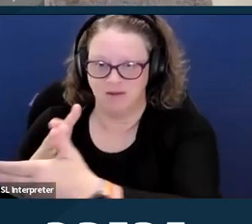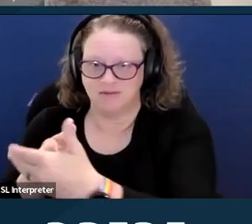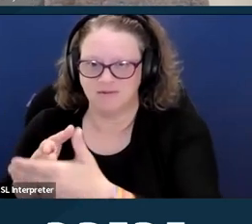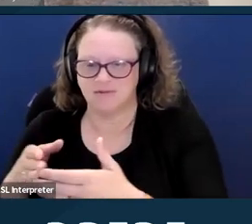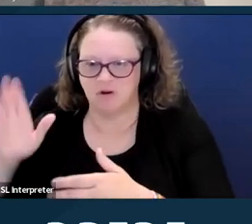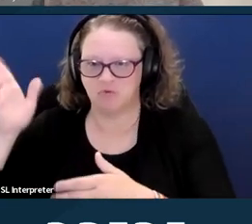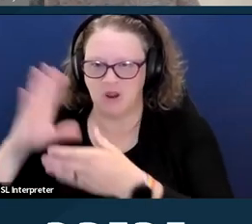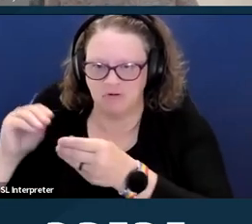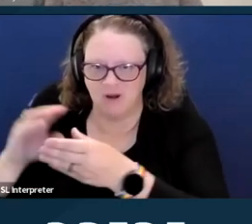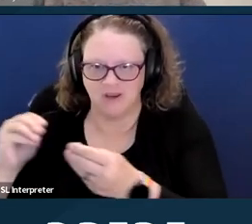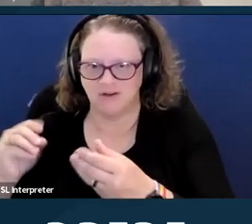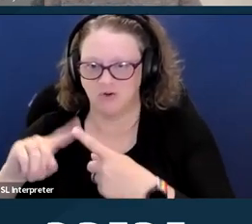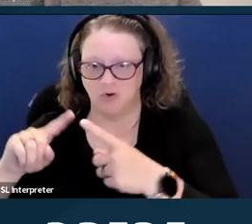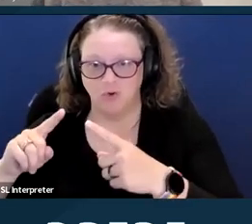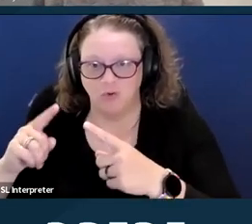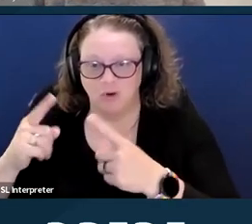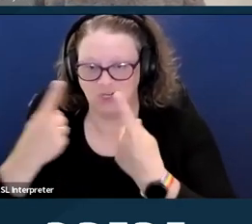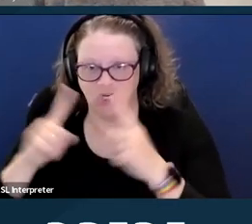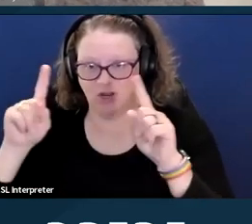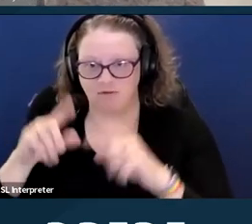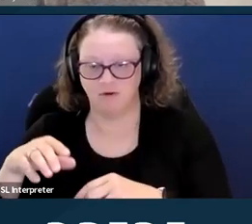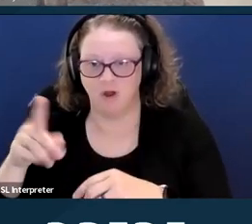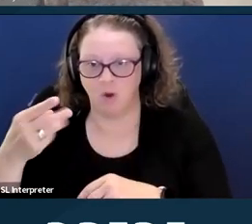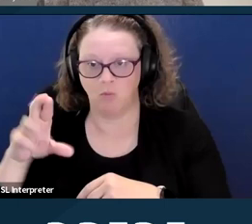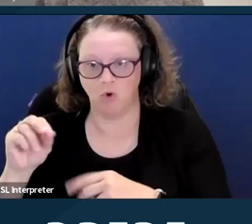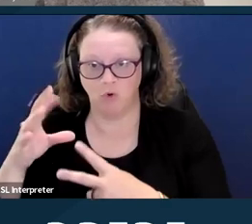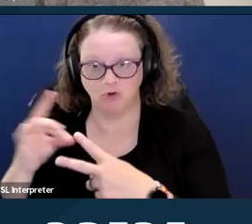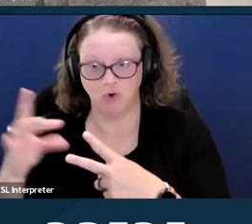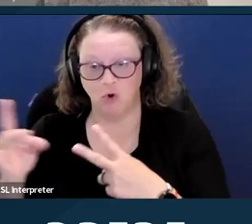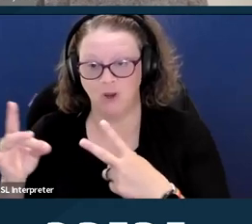And more recently, the anti-choice camp has co-opted the language